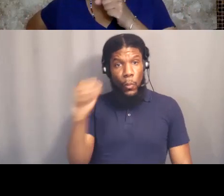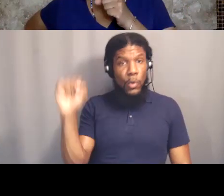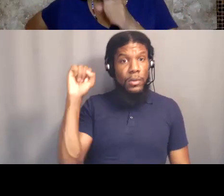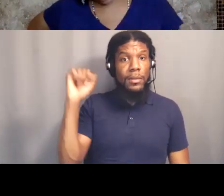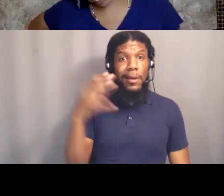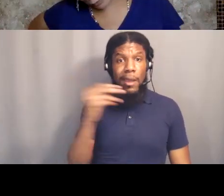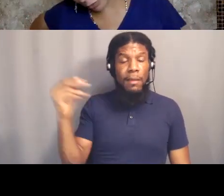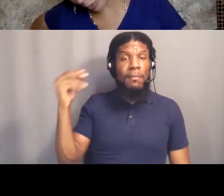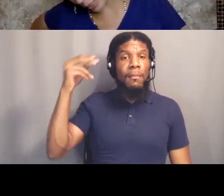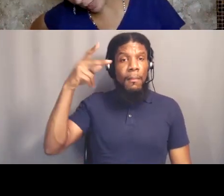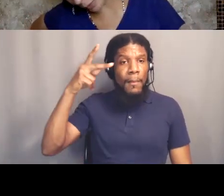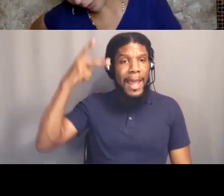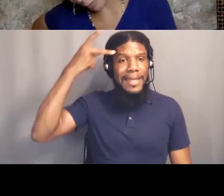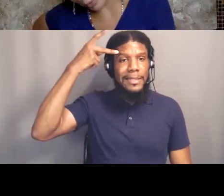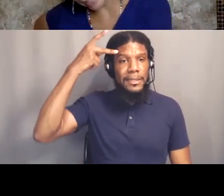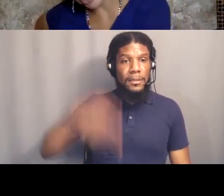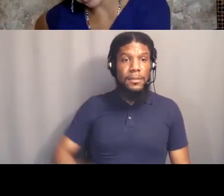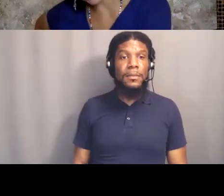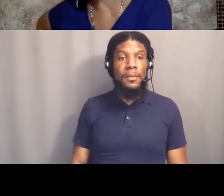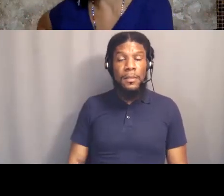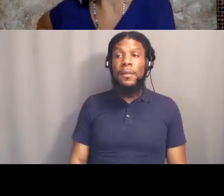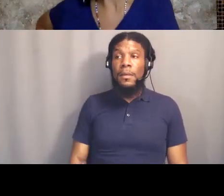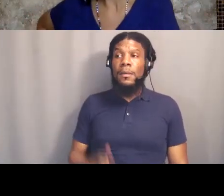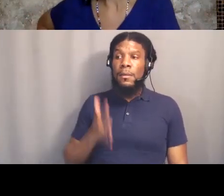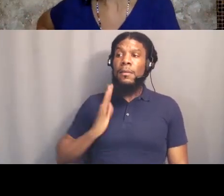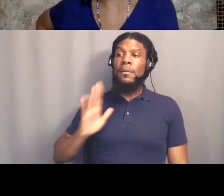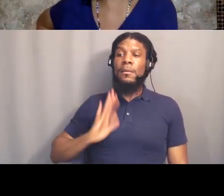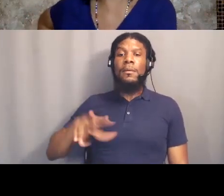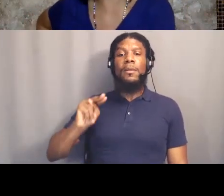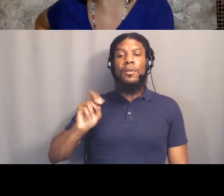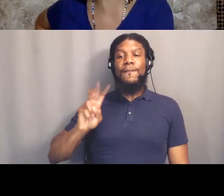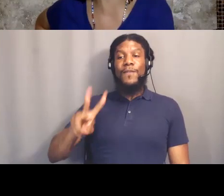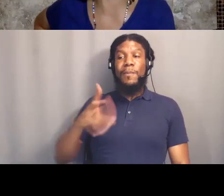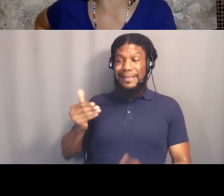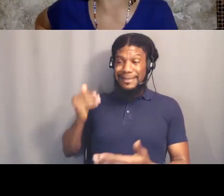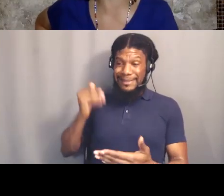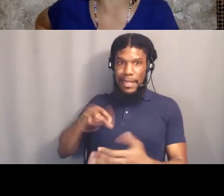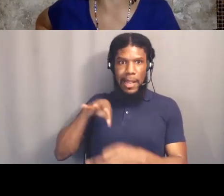as we were moving towards the November elections and it was super important to vote